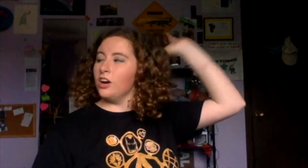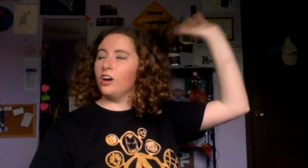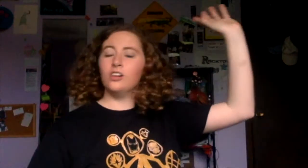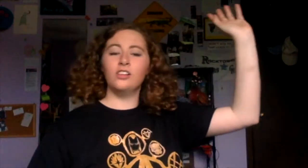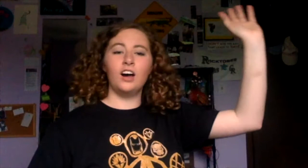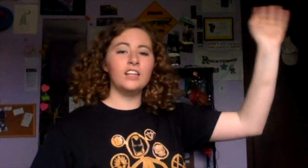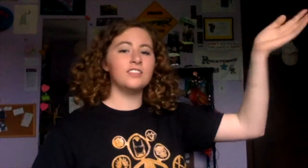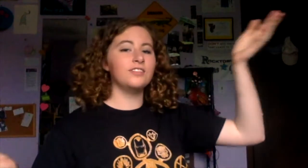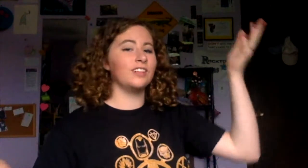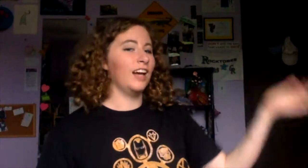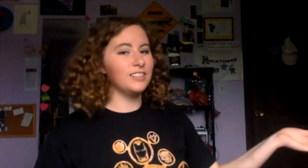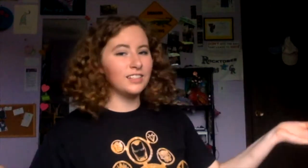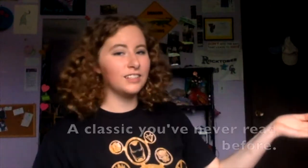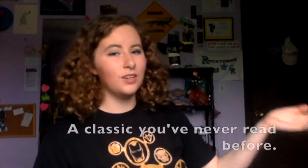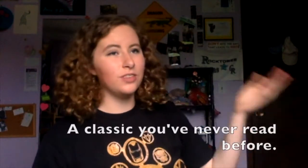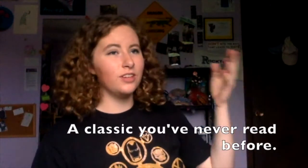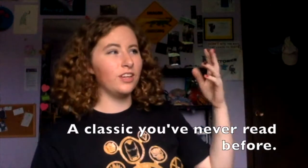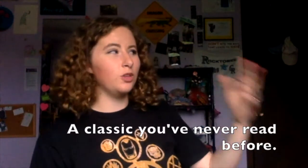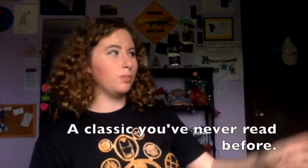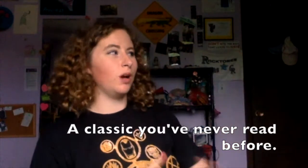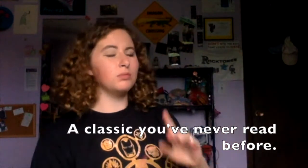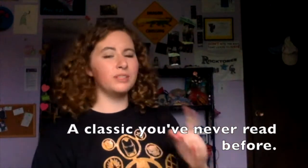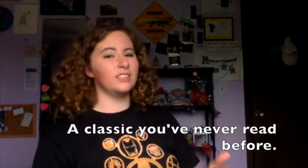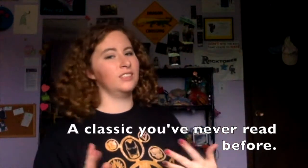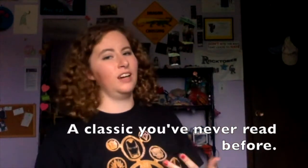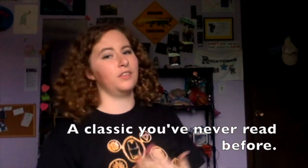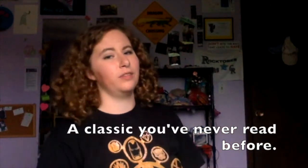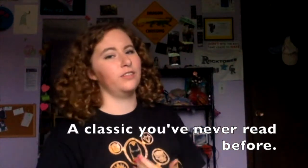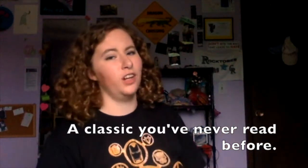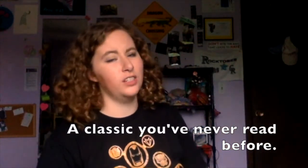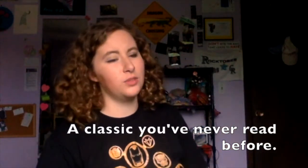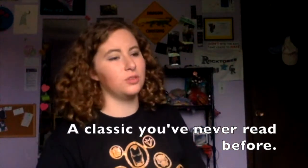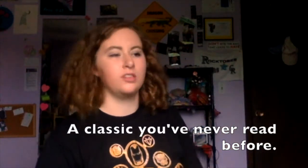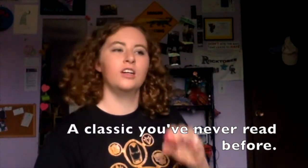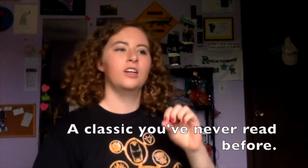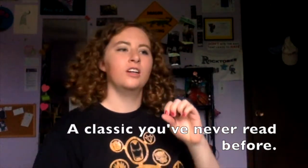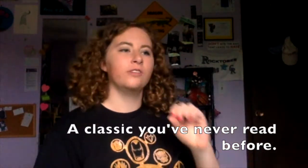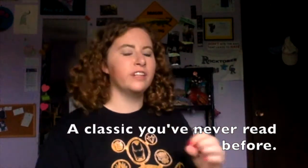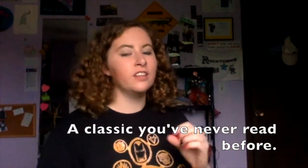There are lots of classics that you probably didn't have to read in high school.